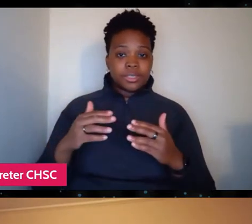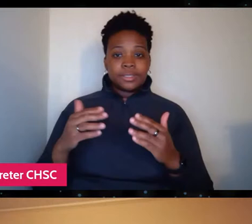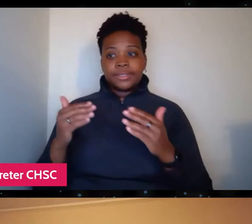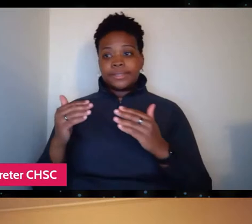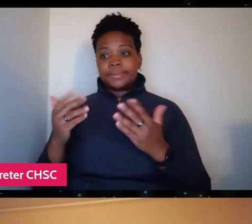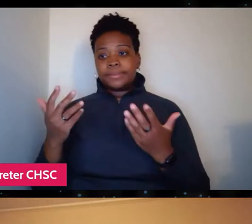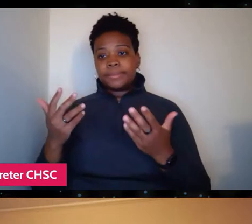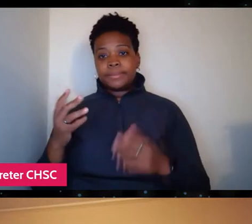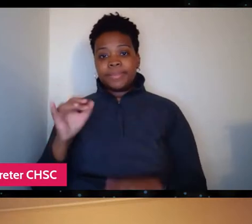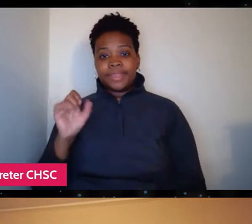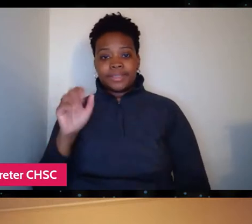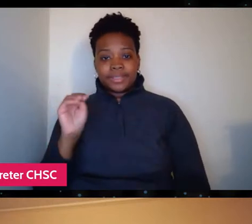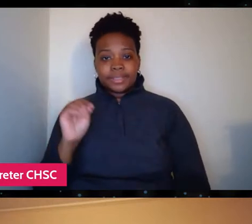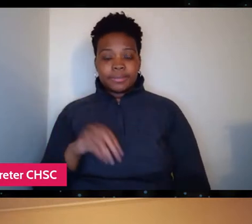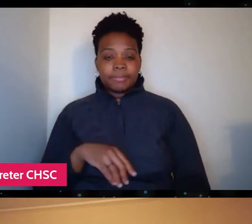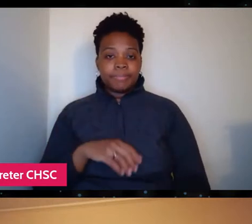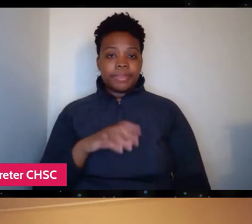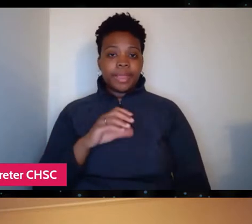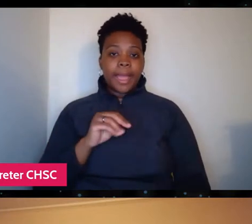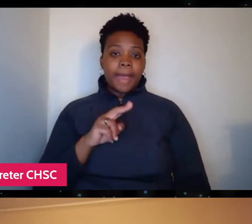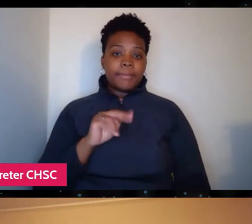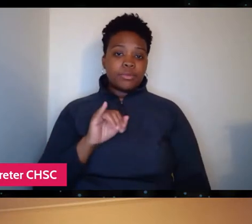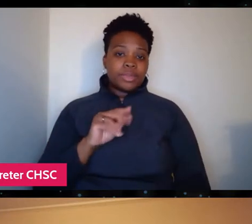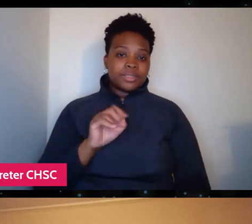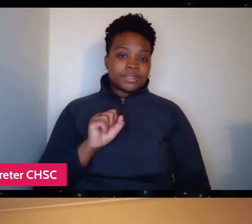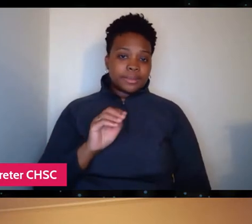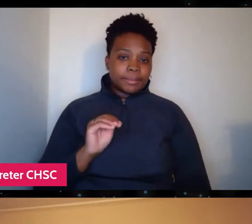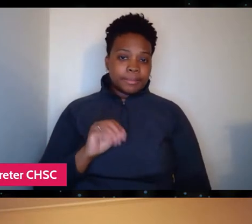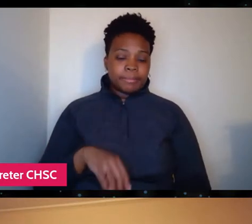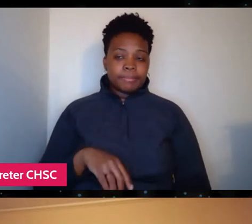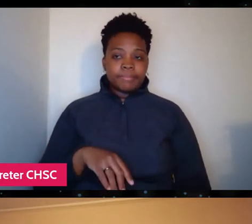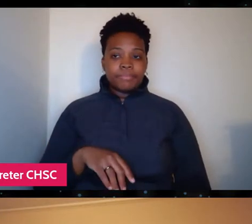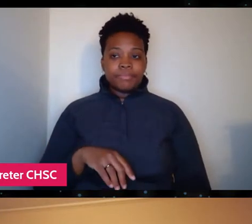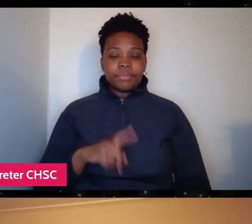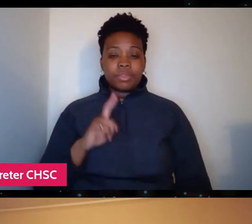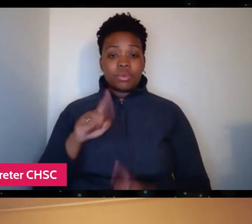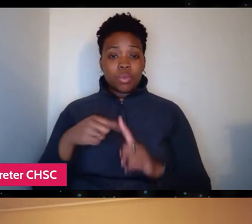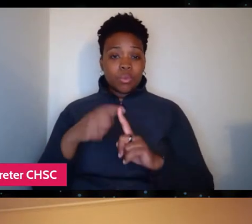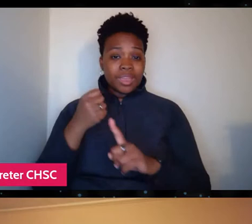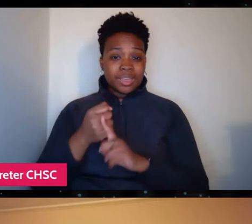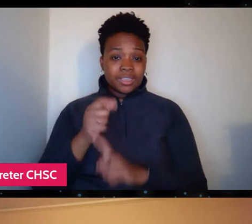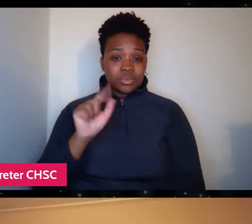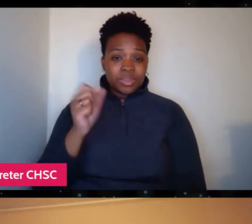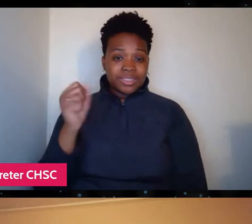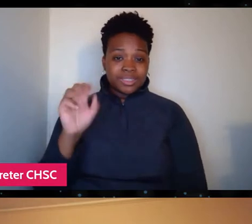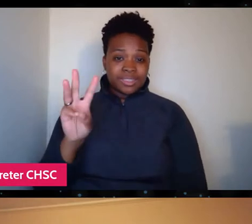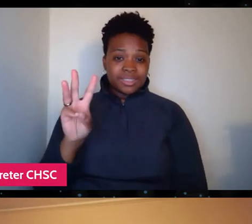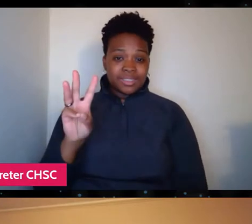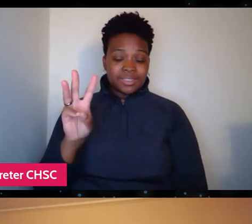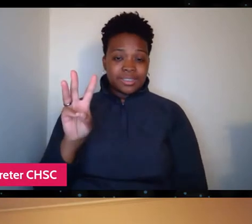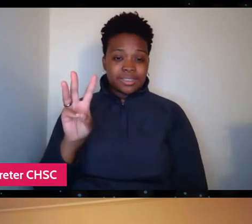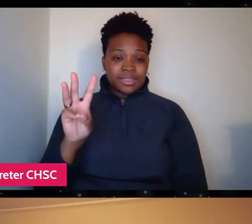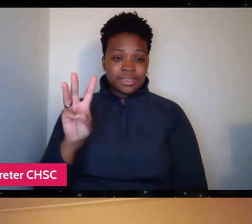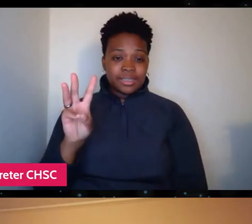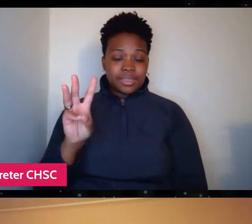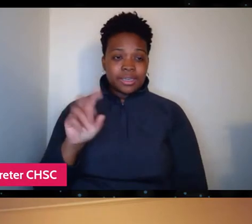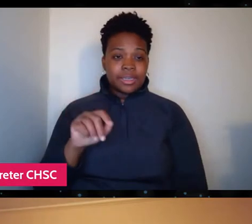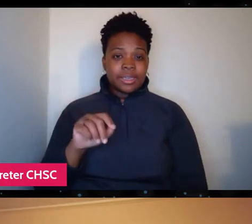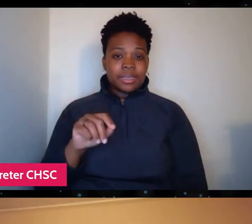by the time we'd got to kind of like 2016, the rhetoric of healthcare for all